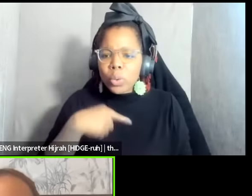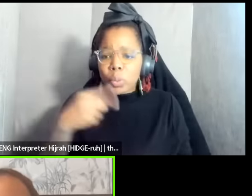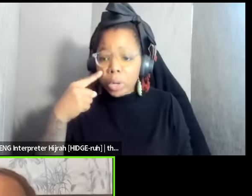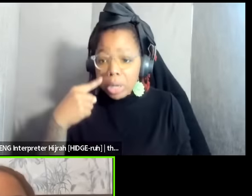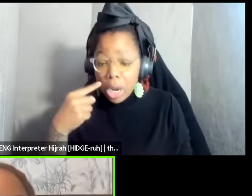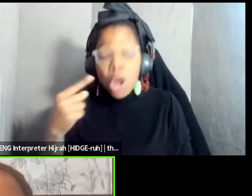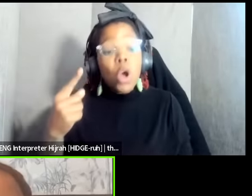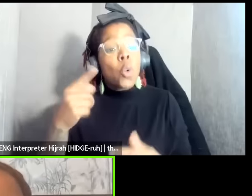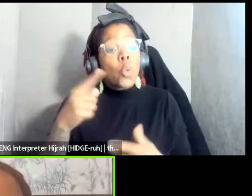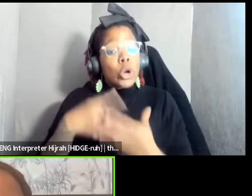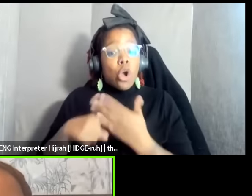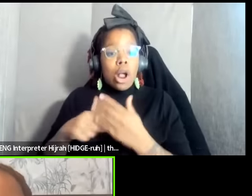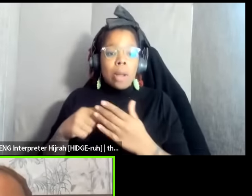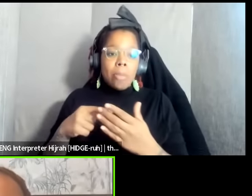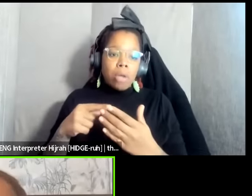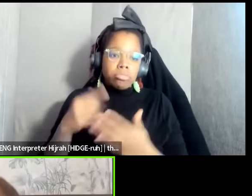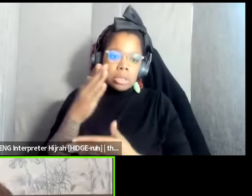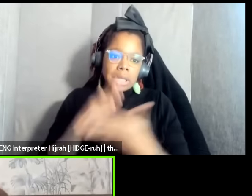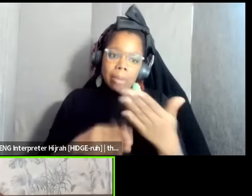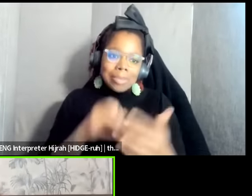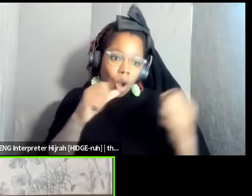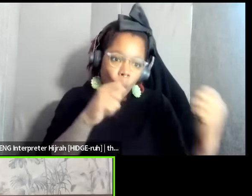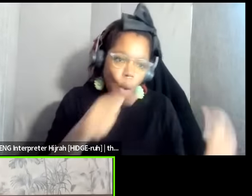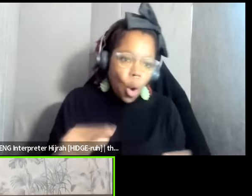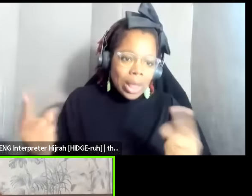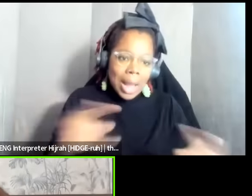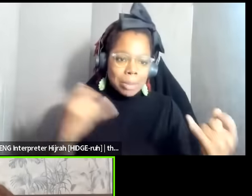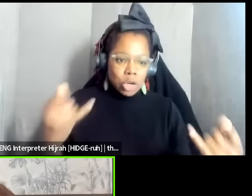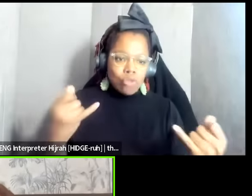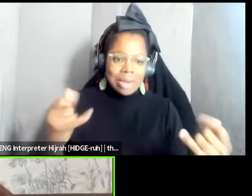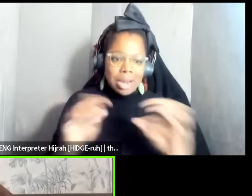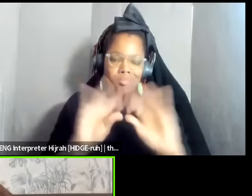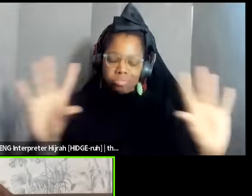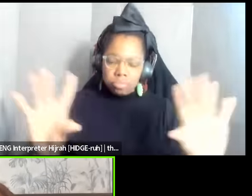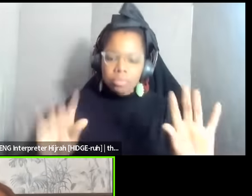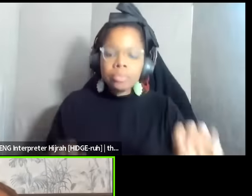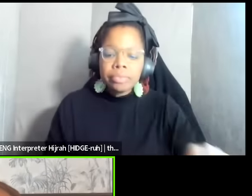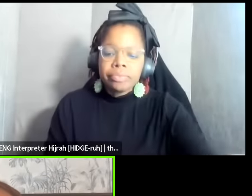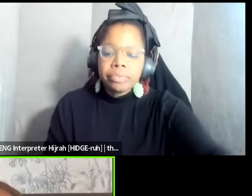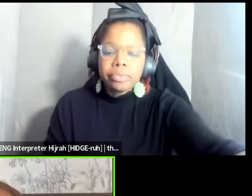them they're not all the struggles that are happening right now can you share how black